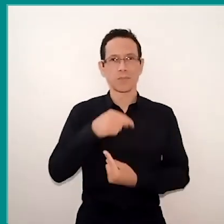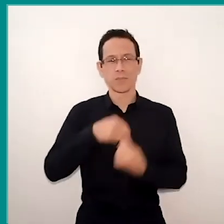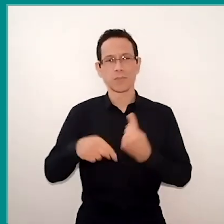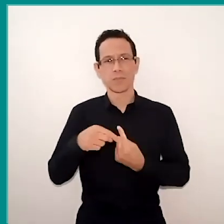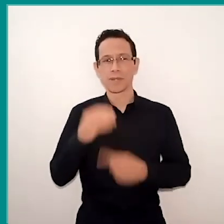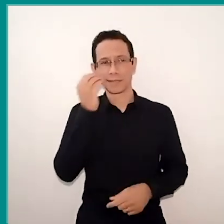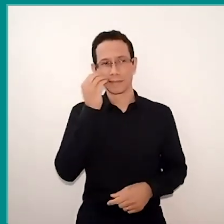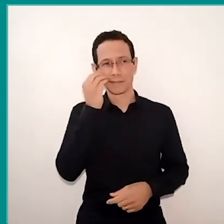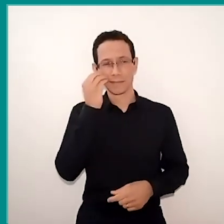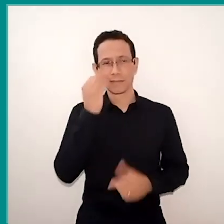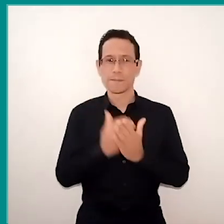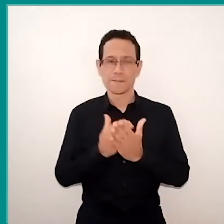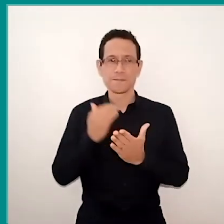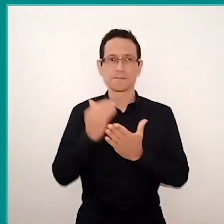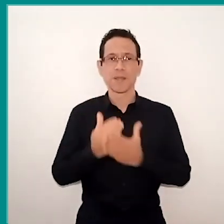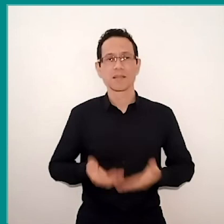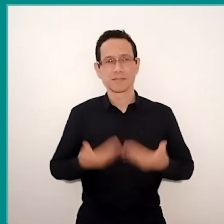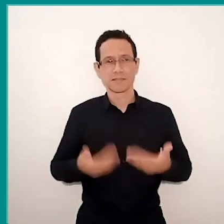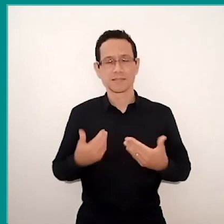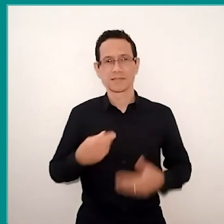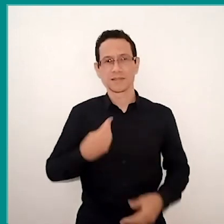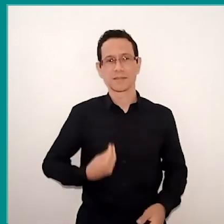a little easiness in people's lives.